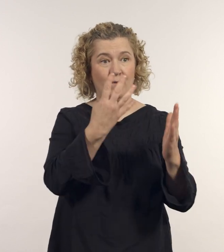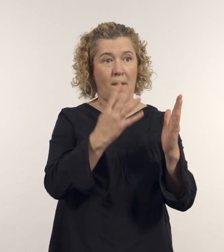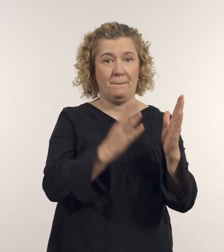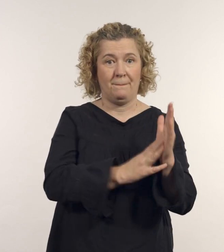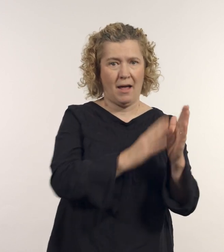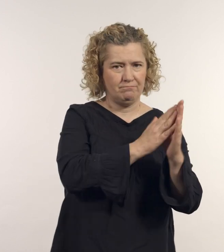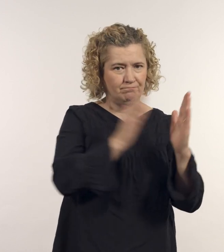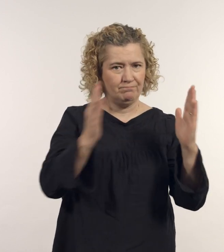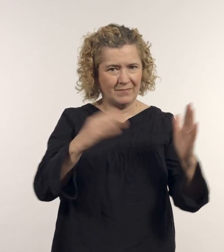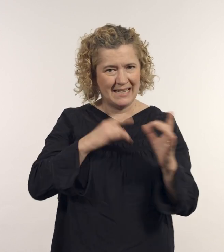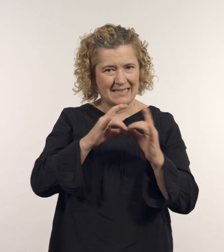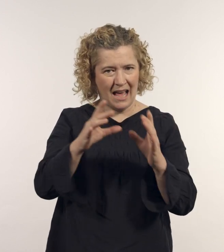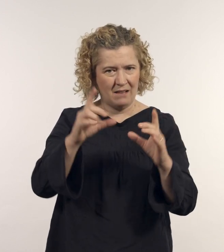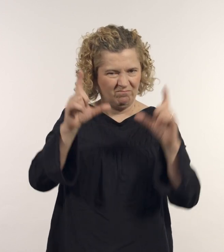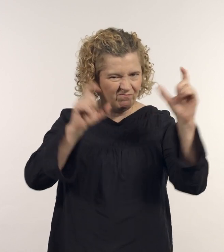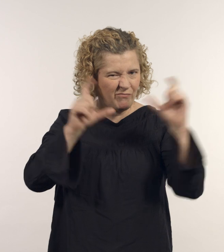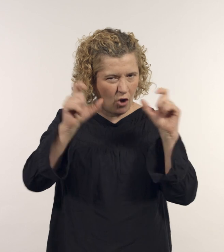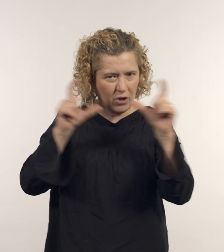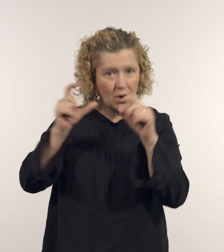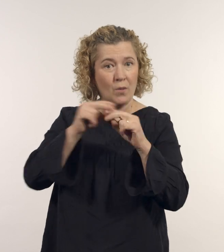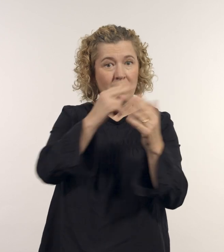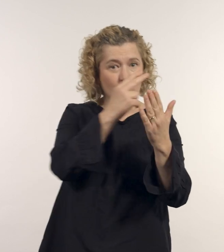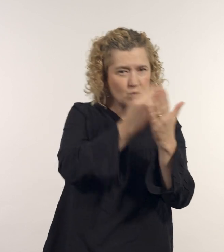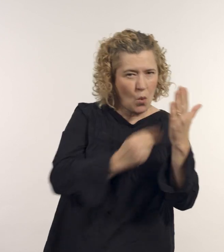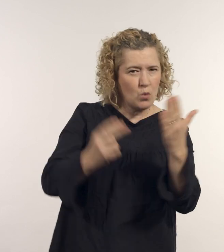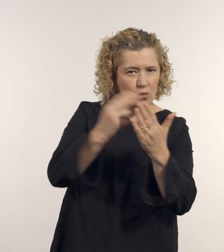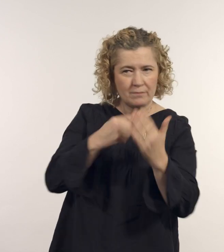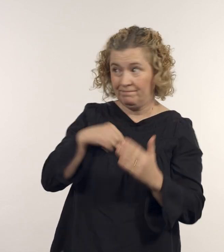‘I painted over a period of four months, working from photos and drawings.